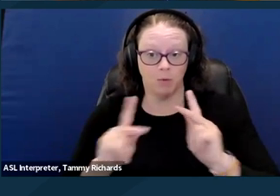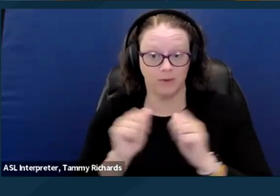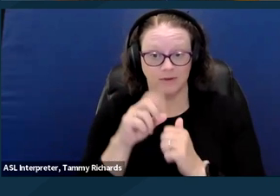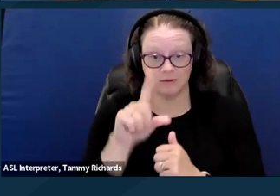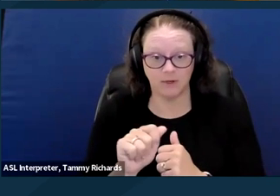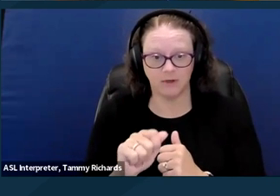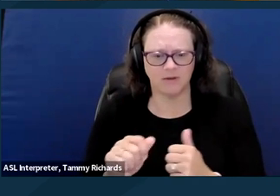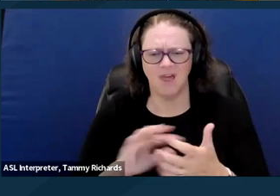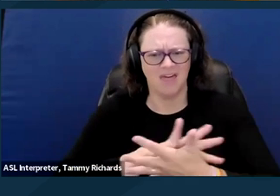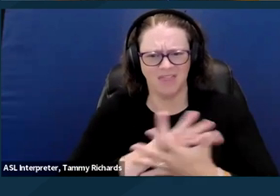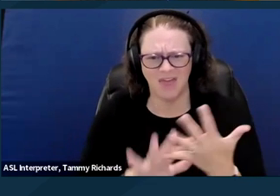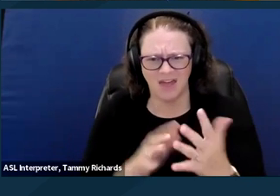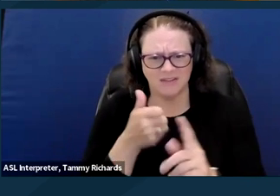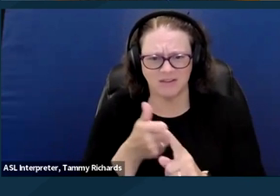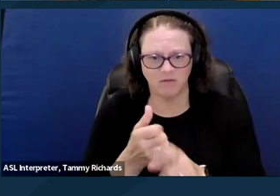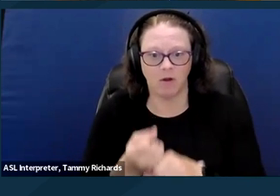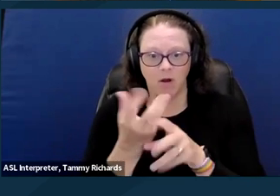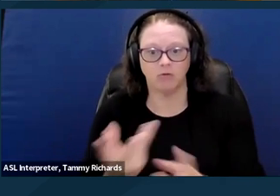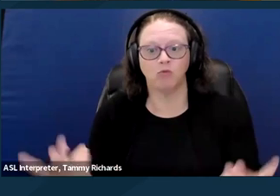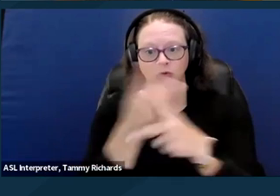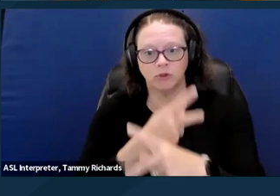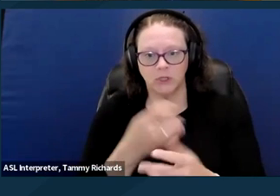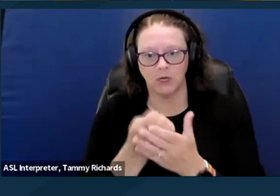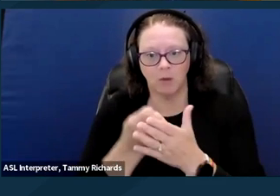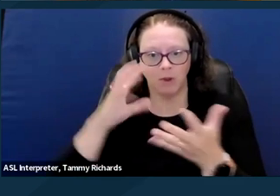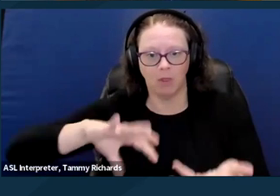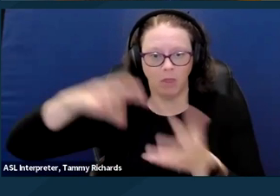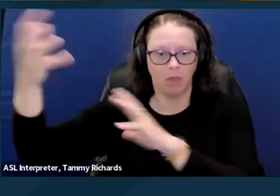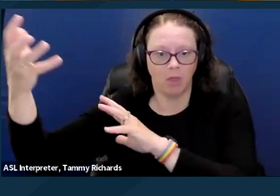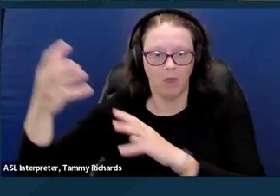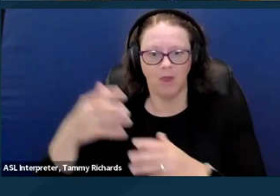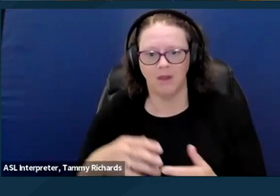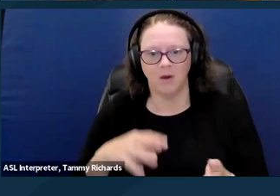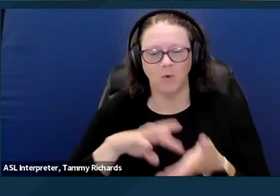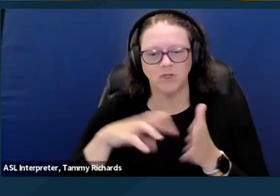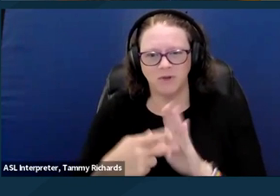of compassionate crisis intervention. Abolition at its core is about healing.